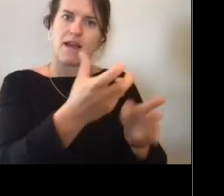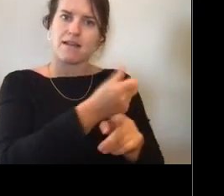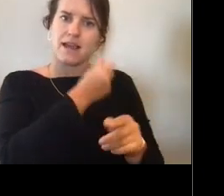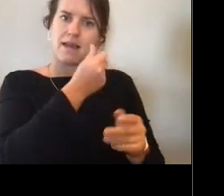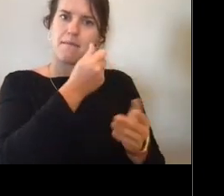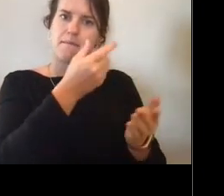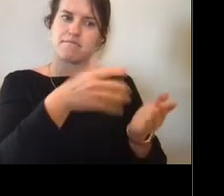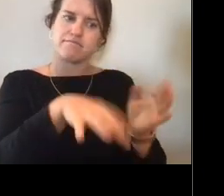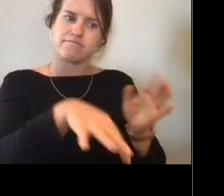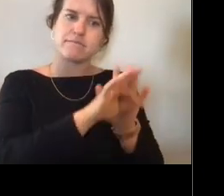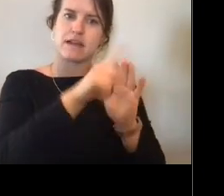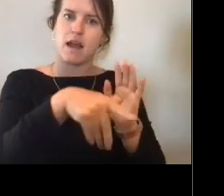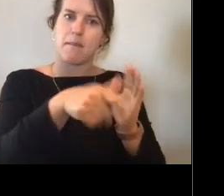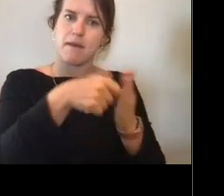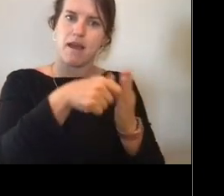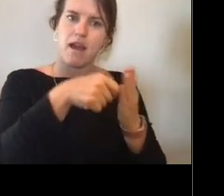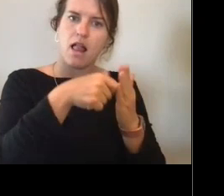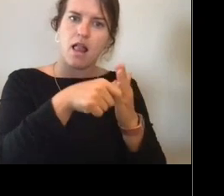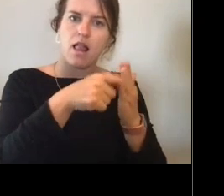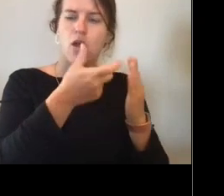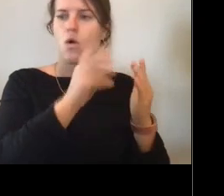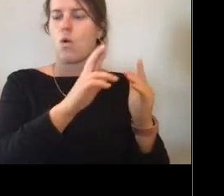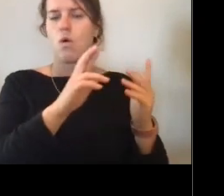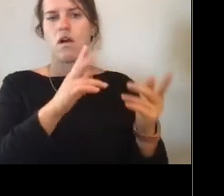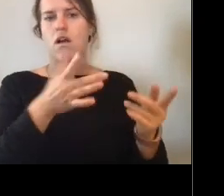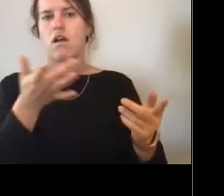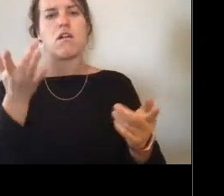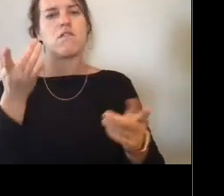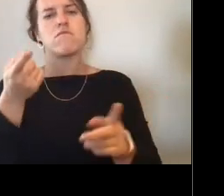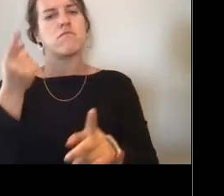Or would you try to bring the ship... bring the mail to the ship?